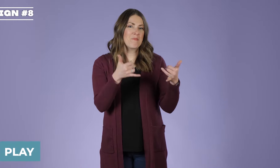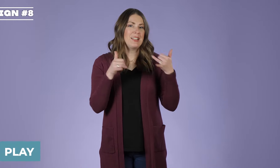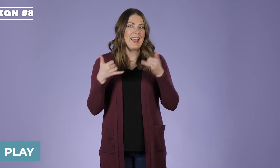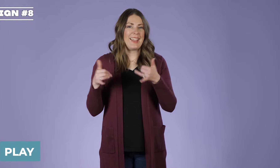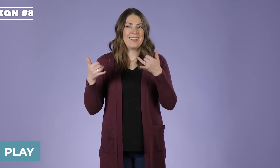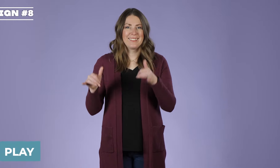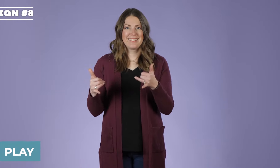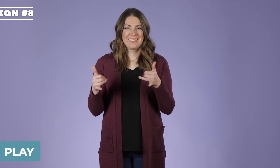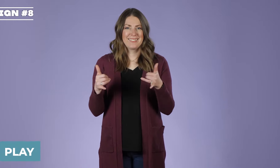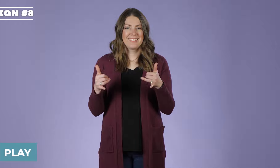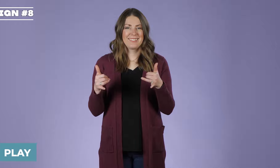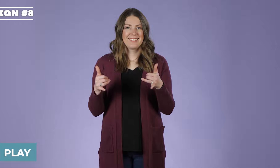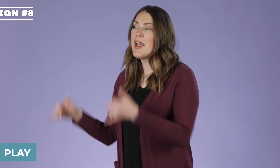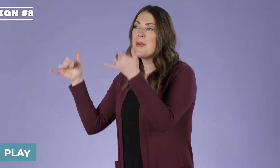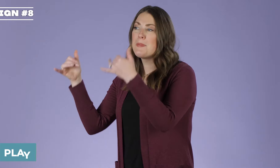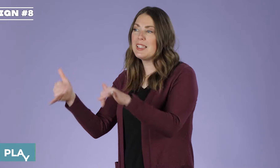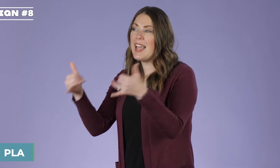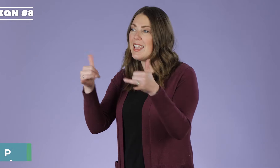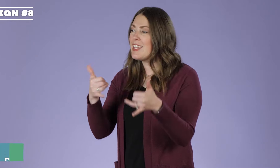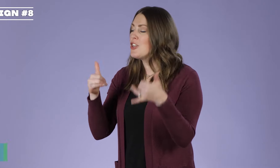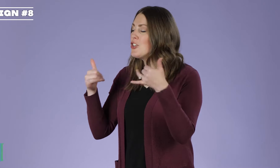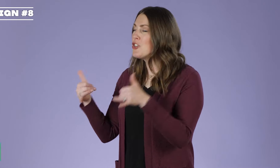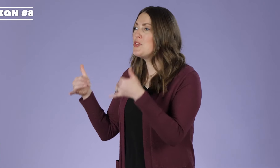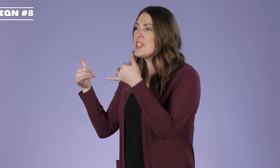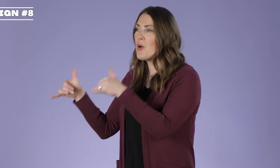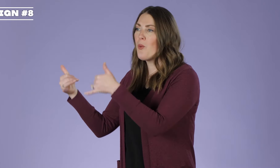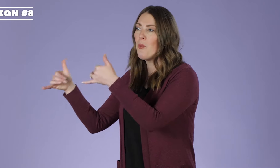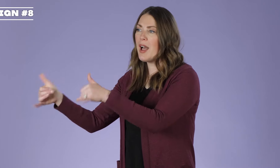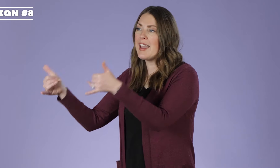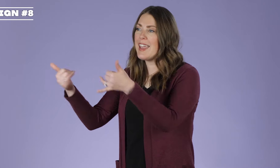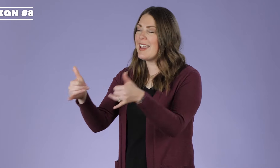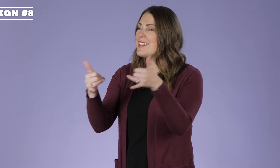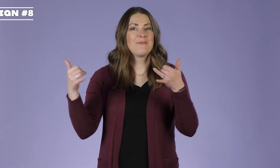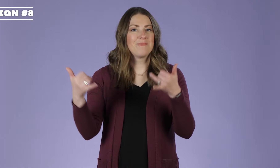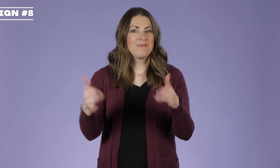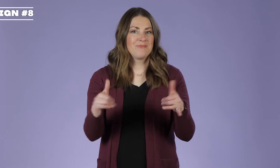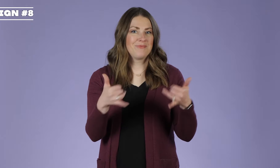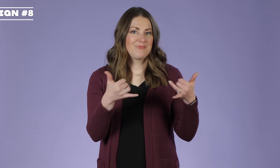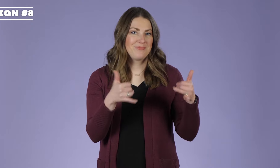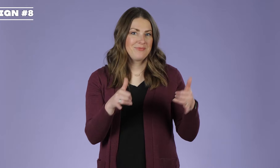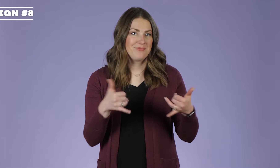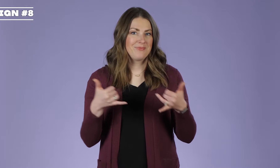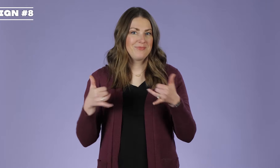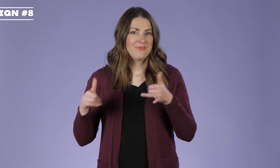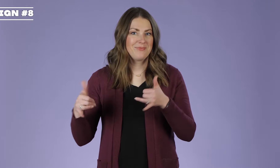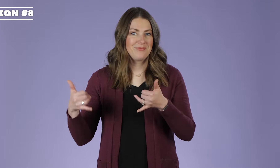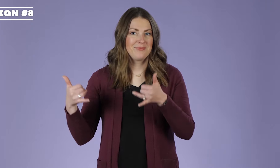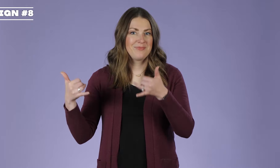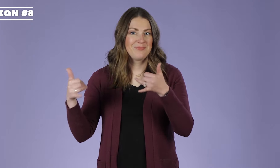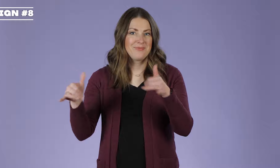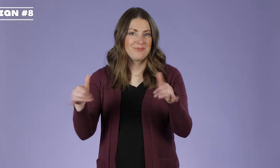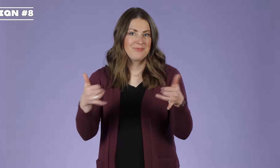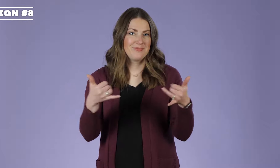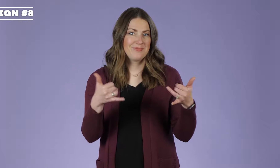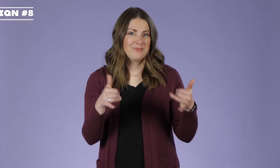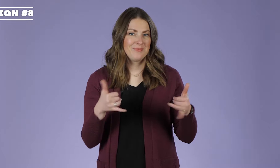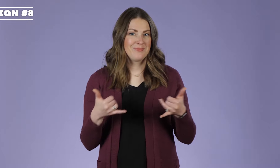'play', play you're using Y hands and they're bouncing around like they're playing,